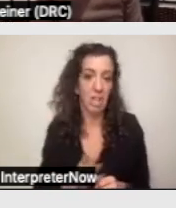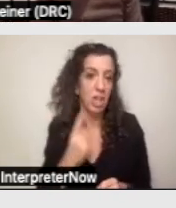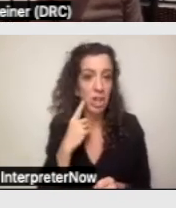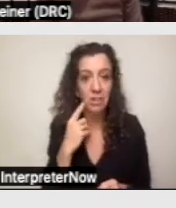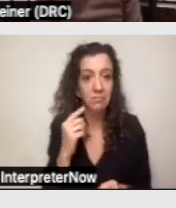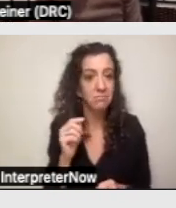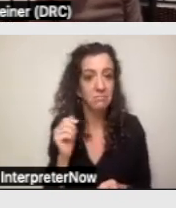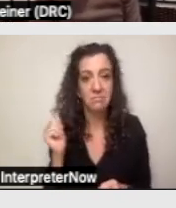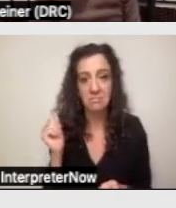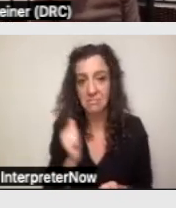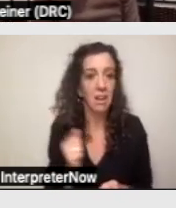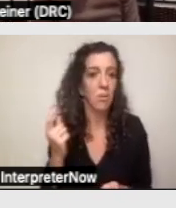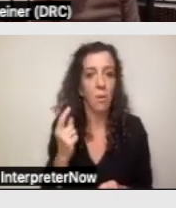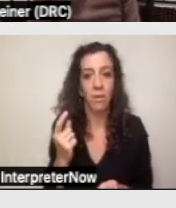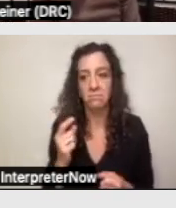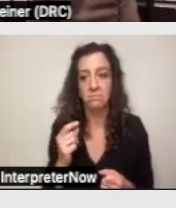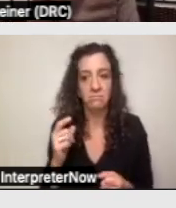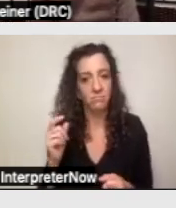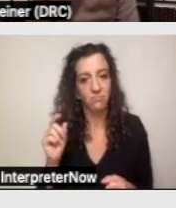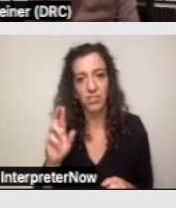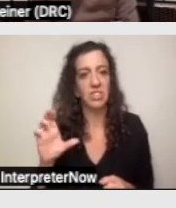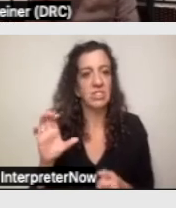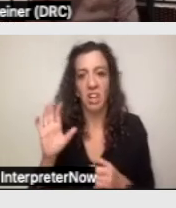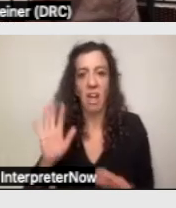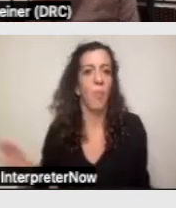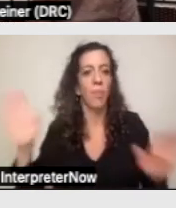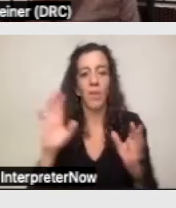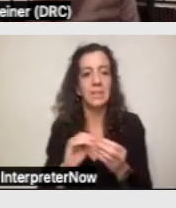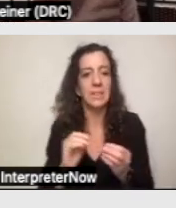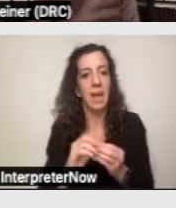admit to not having enough money; I think they know we will try to find other ways to